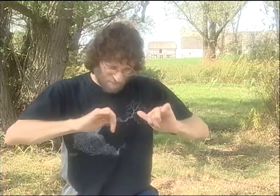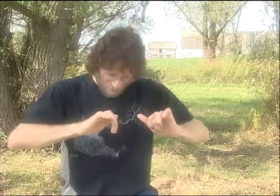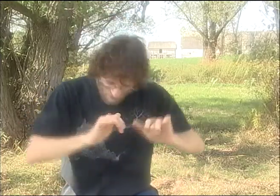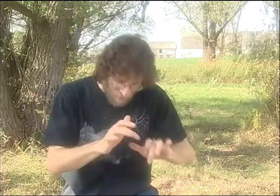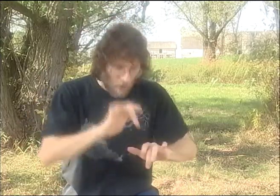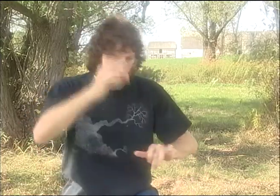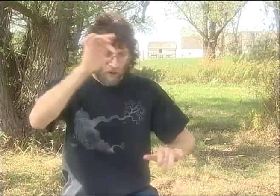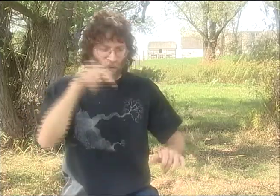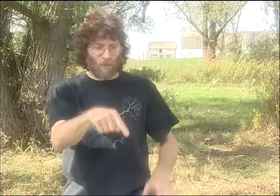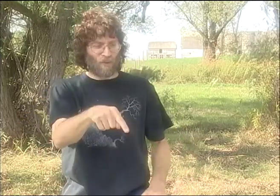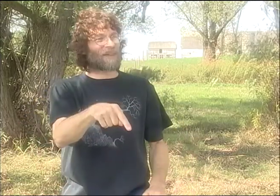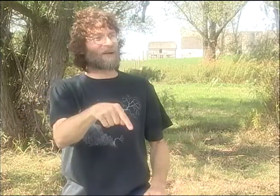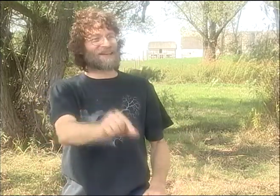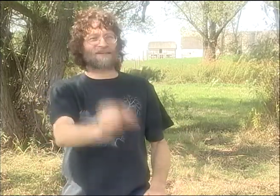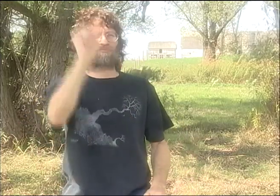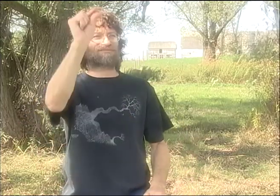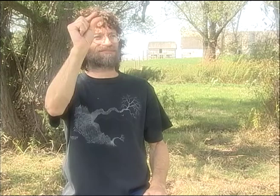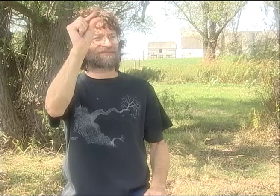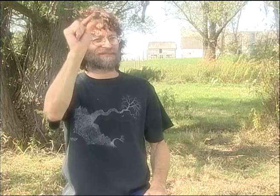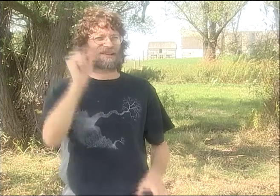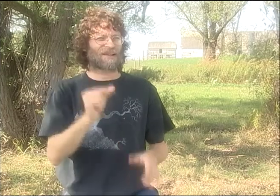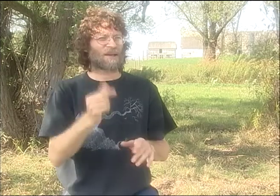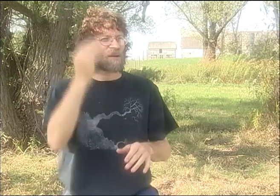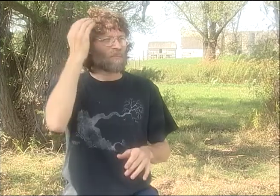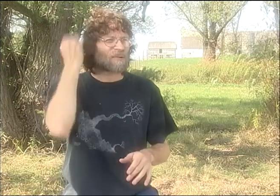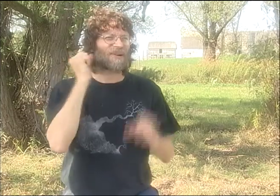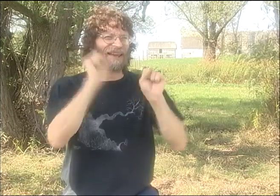AND UNCOVERS THE SPARKLING GEM INSIDE OF IT.